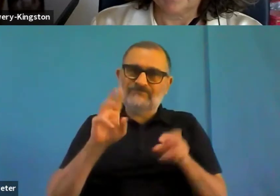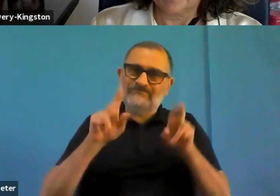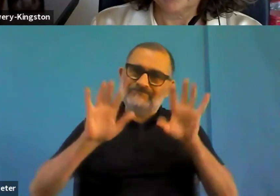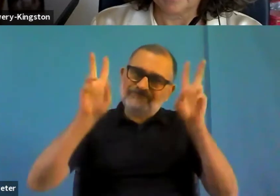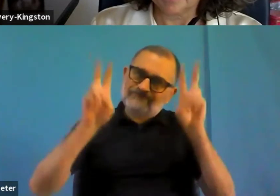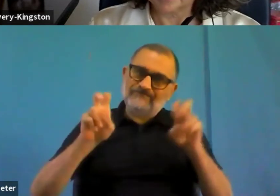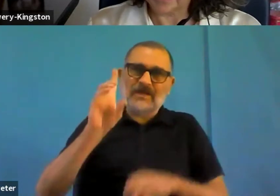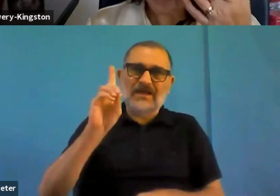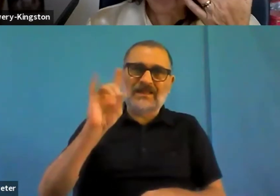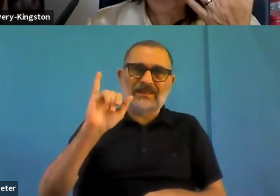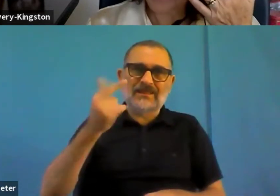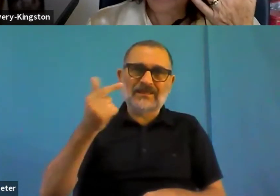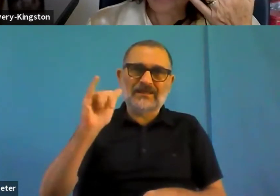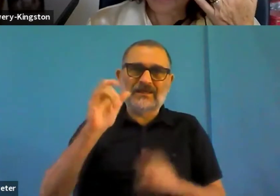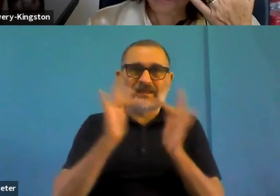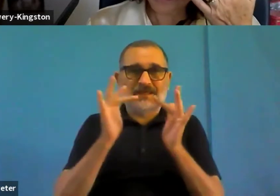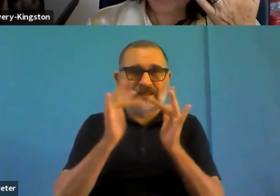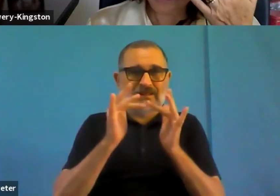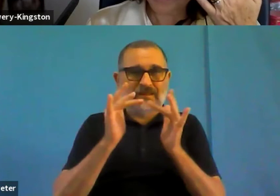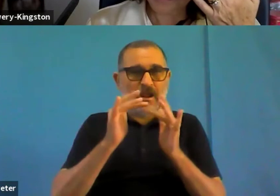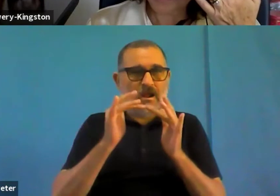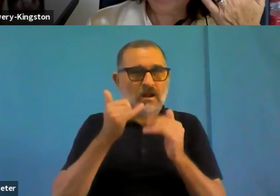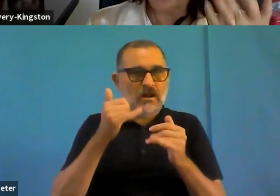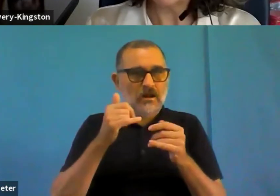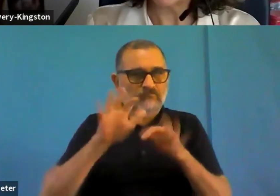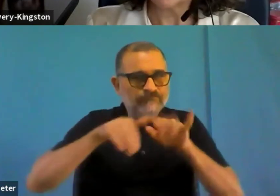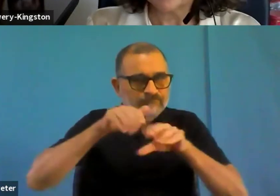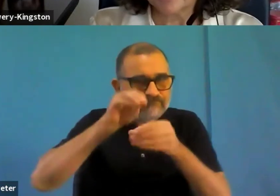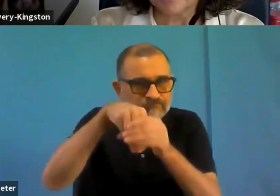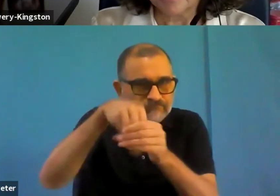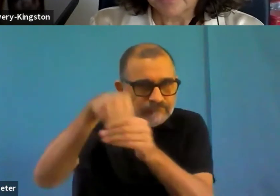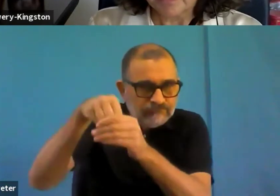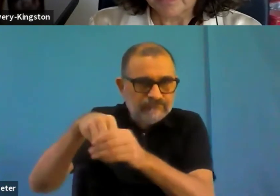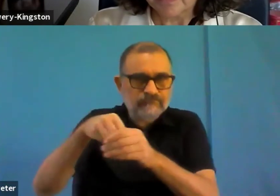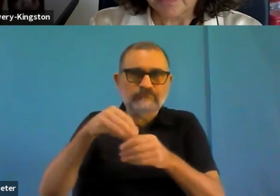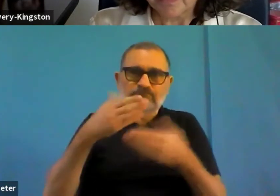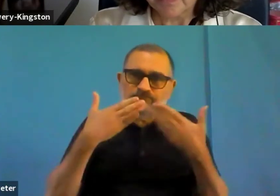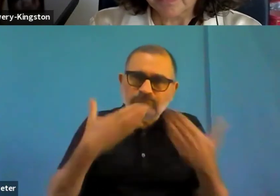I know there's the consultation for the implementation of the directive that will provide us a valuable